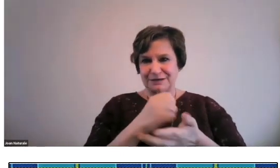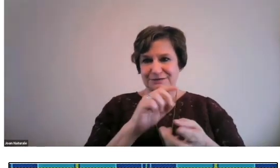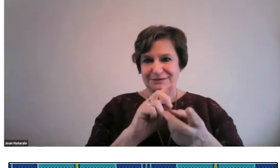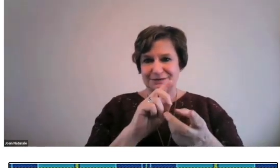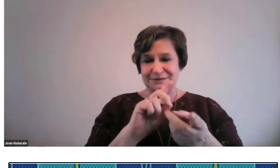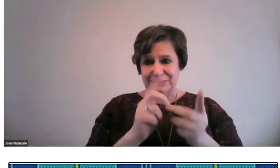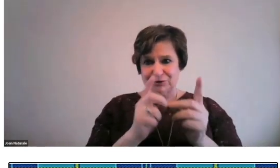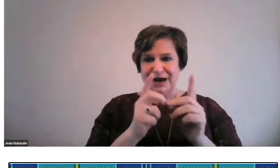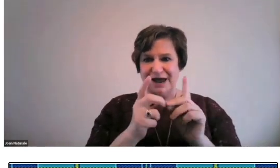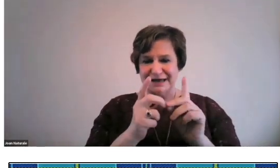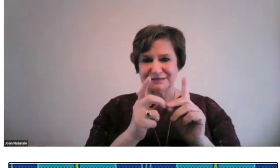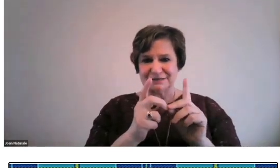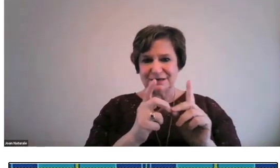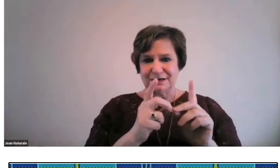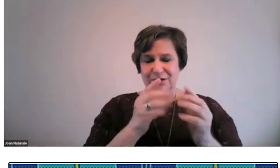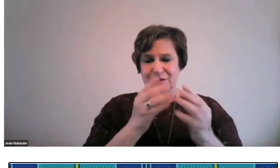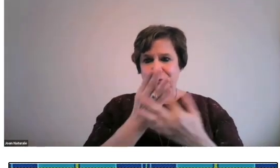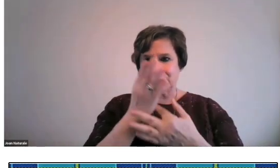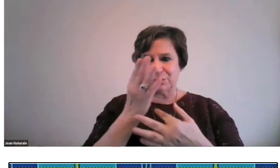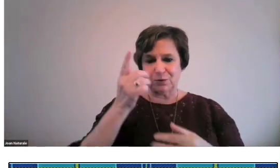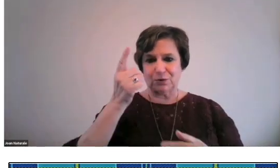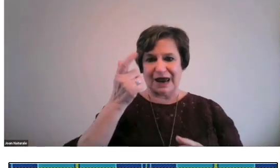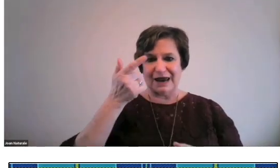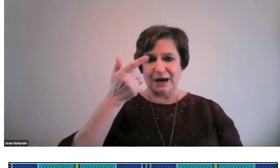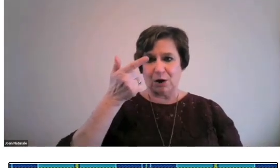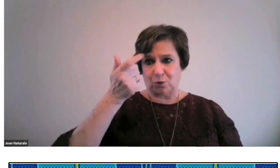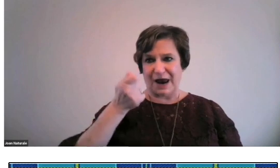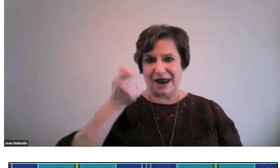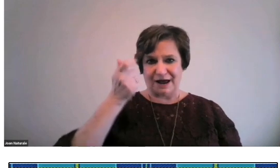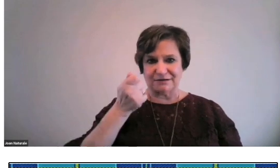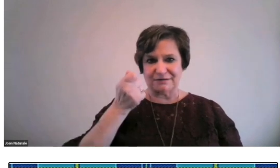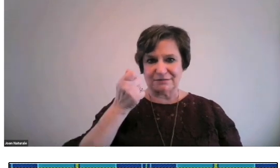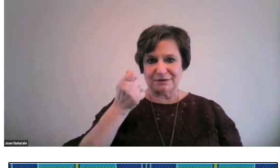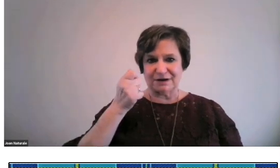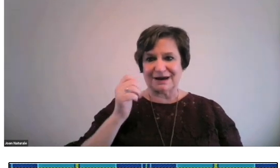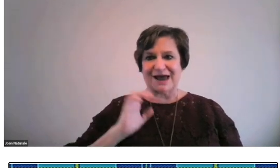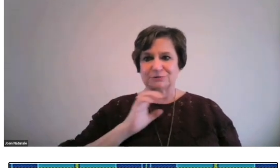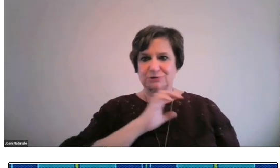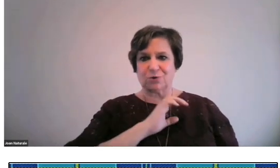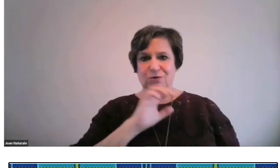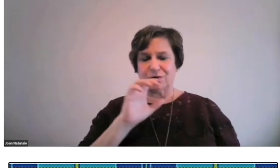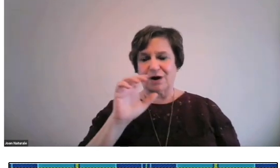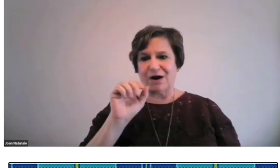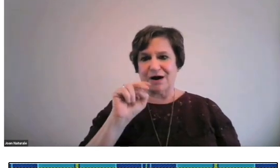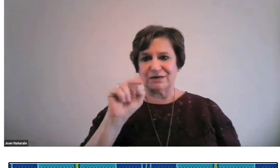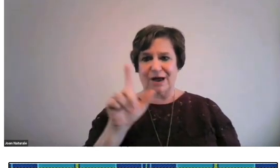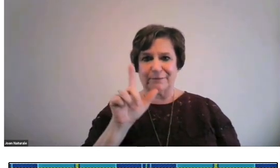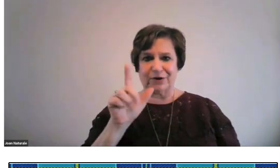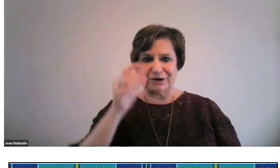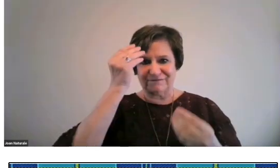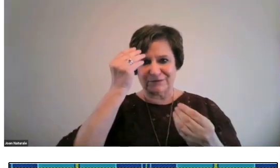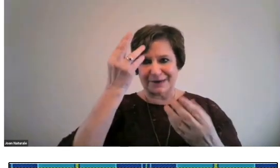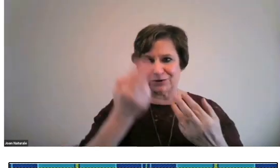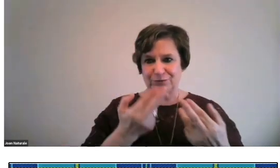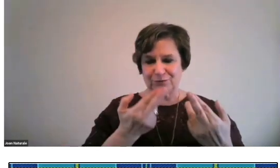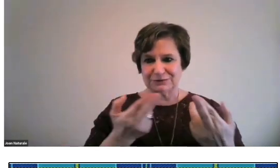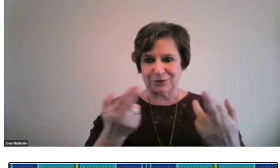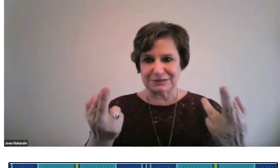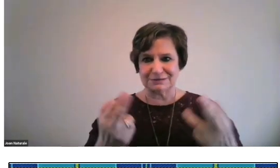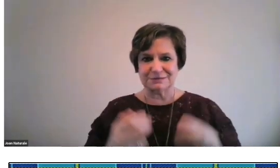That ASL Poetry Collection was digitized through a grant from the council